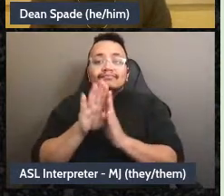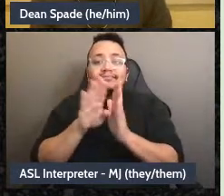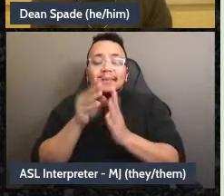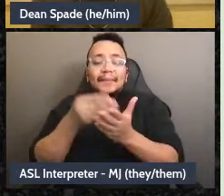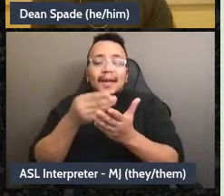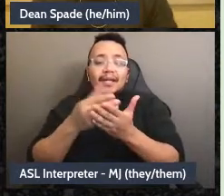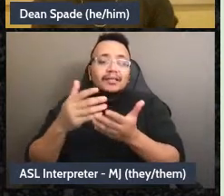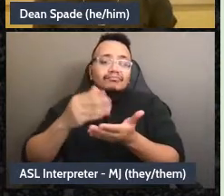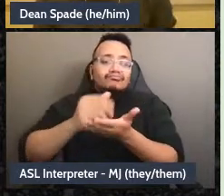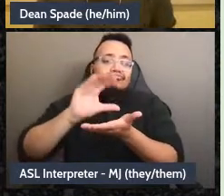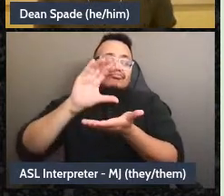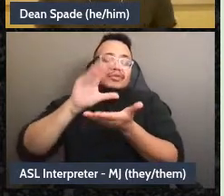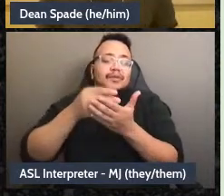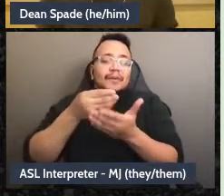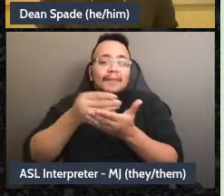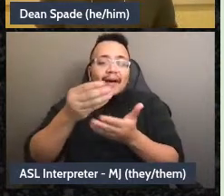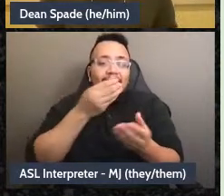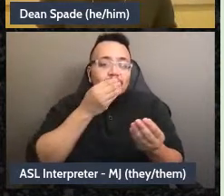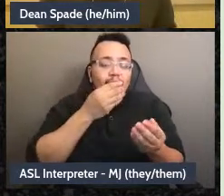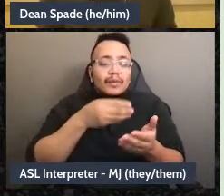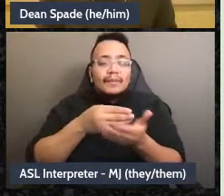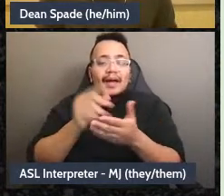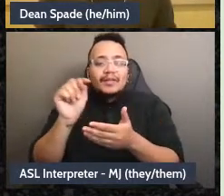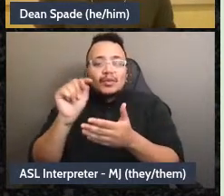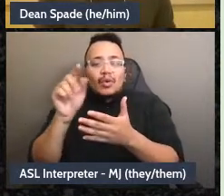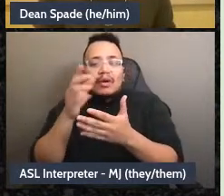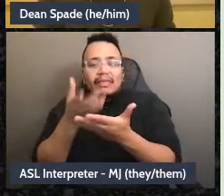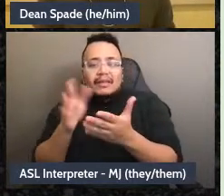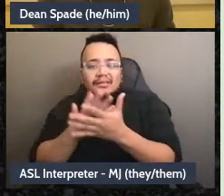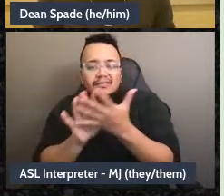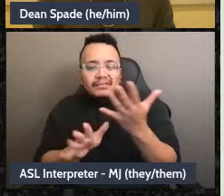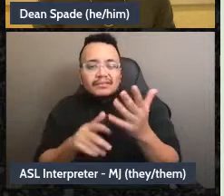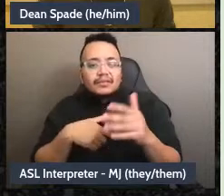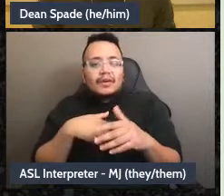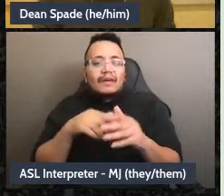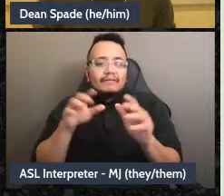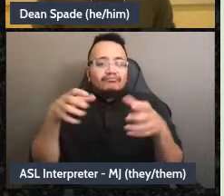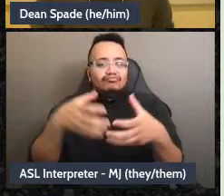toiletries we're giving out or whatever, and so there's a team working on that. Maybe there's a